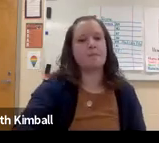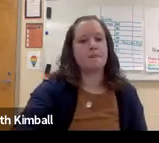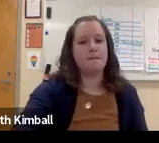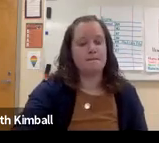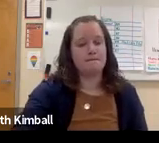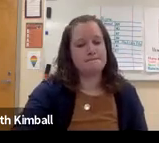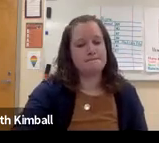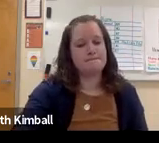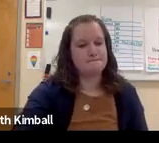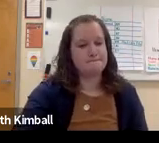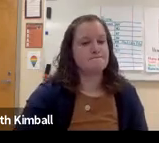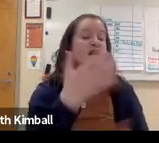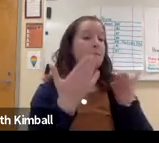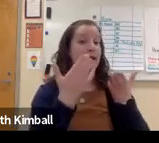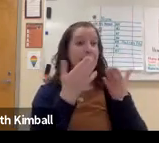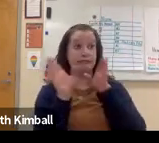but it's not something that will be common to all.